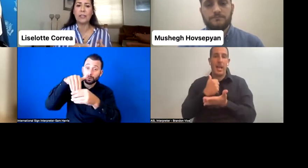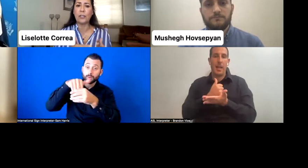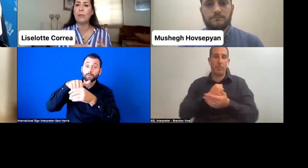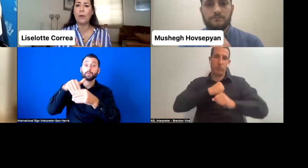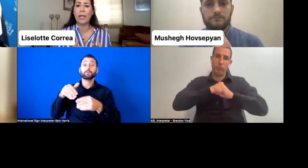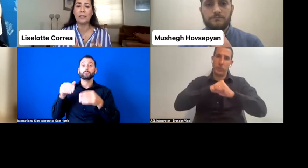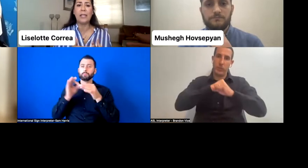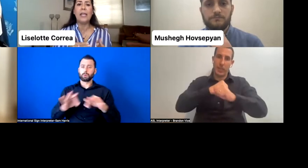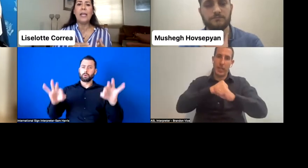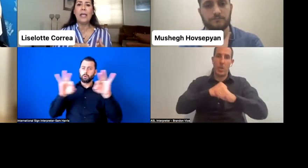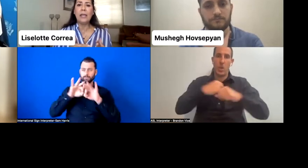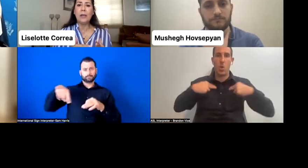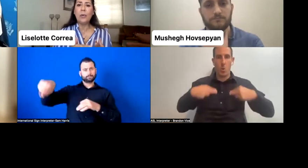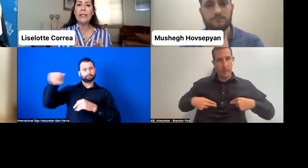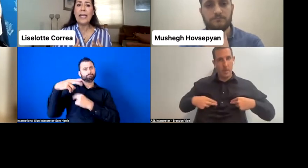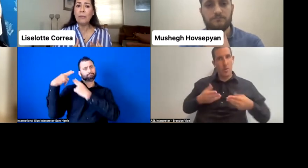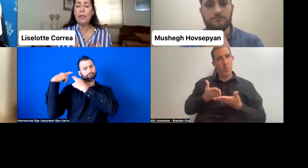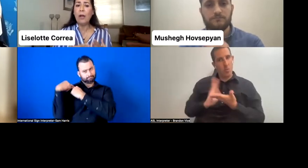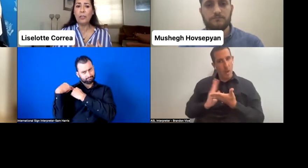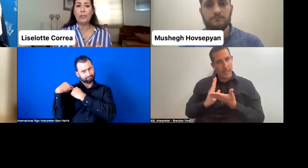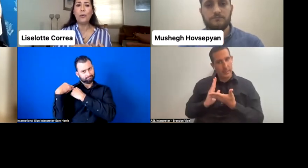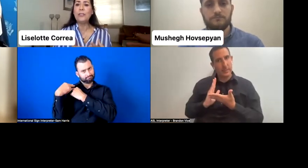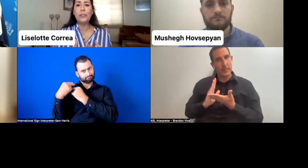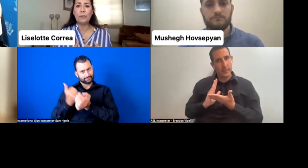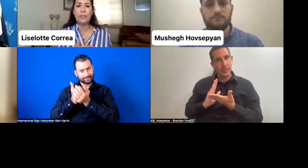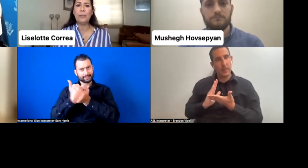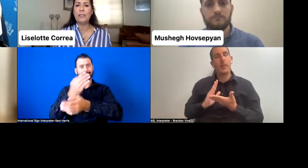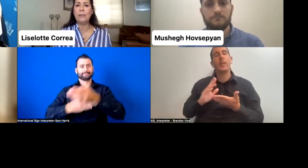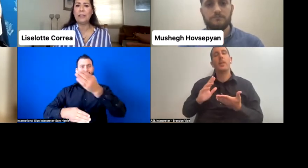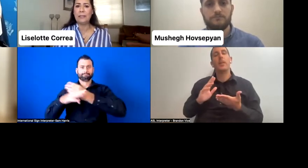human rights will enable us to assume responsibilities,